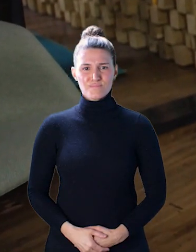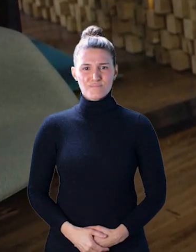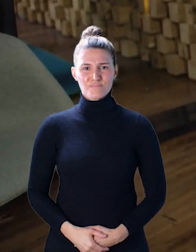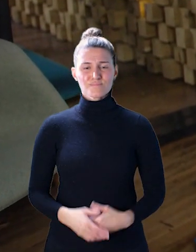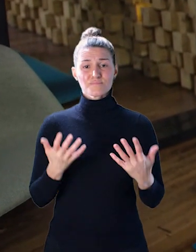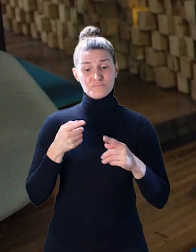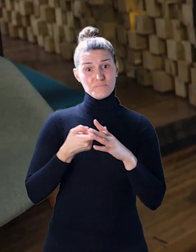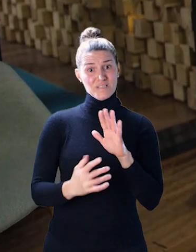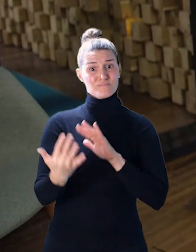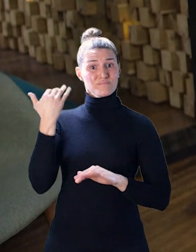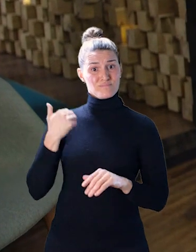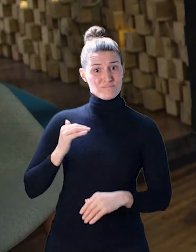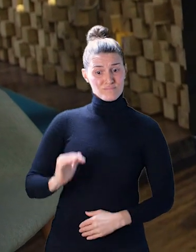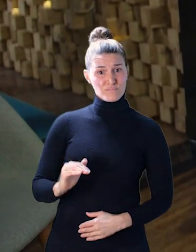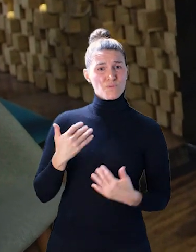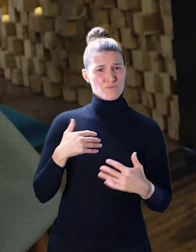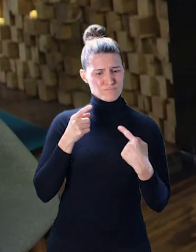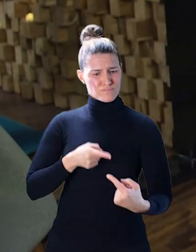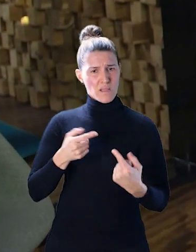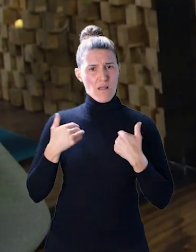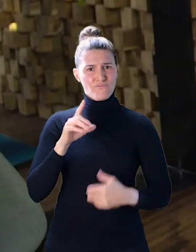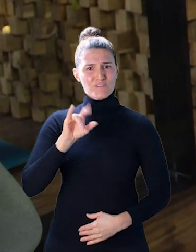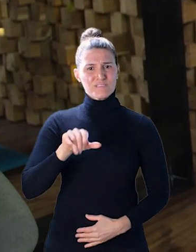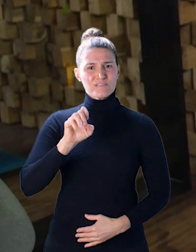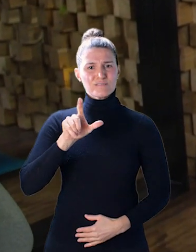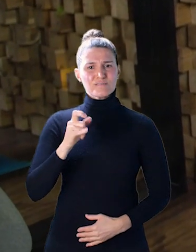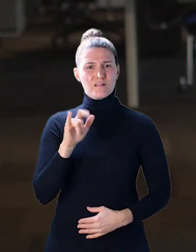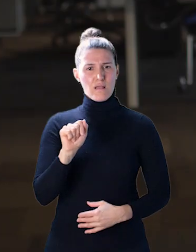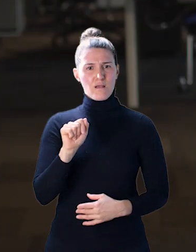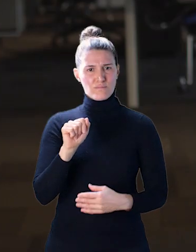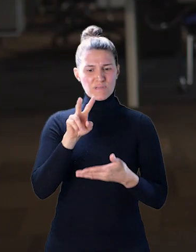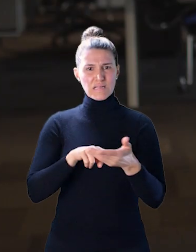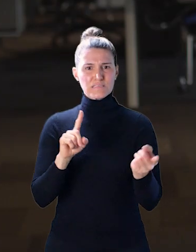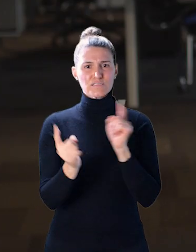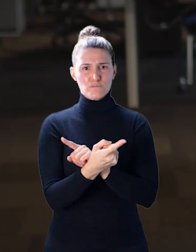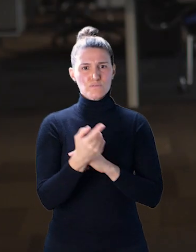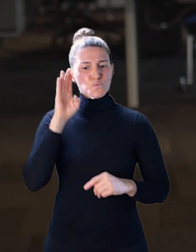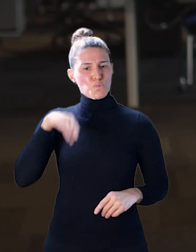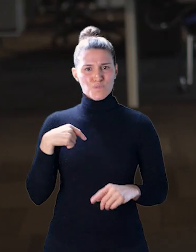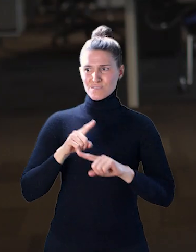At the beginning, I really struggled with the fact that I have dyslexia, because I knew that I was different from all the other kids.